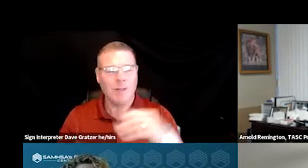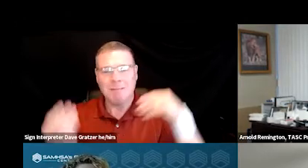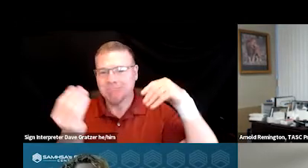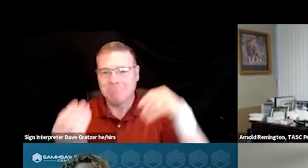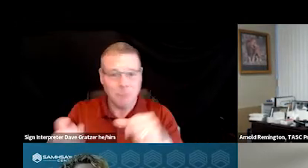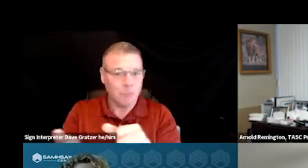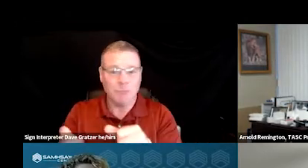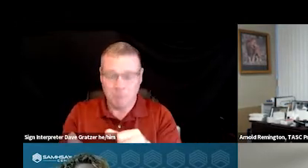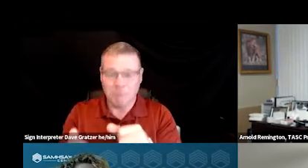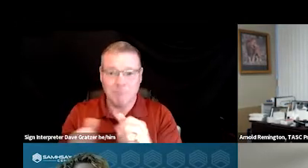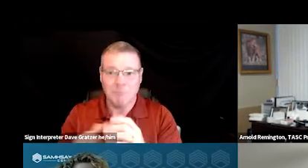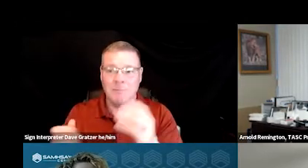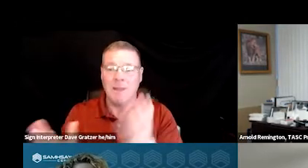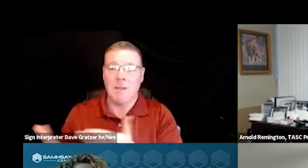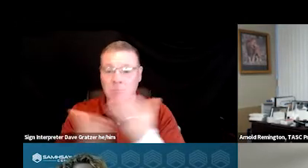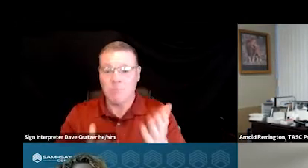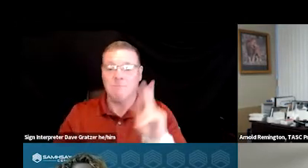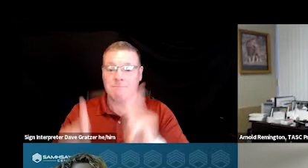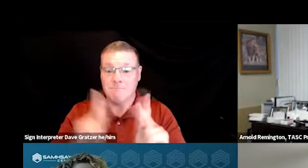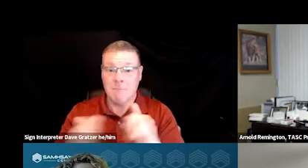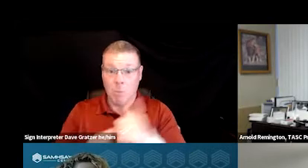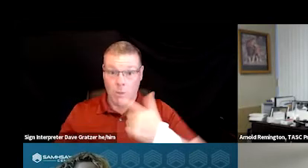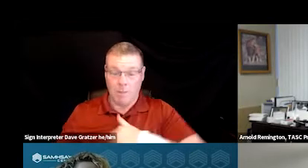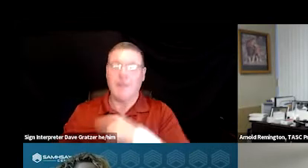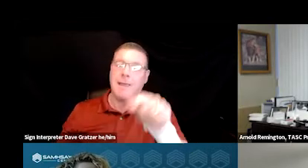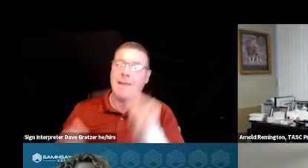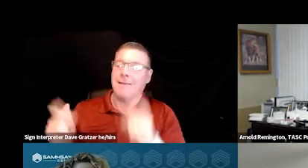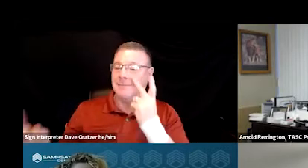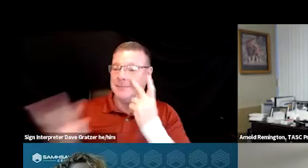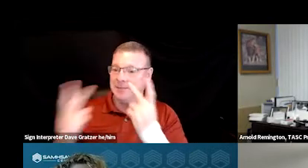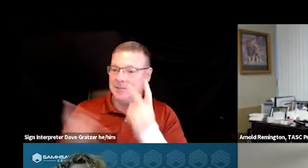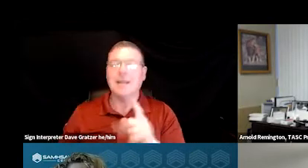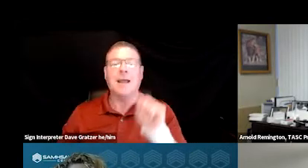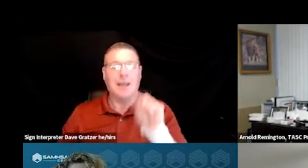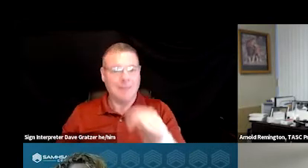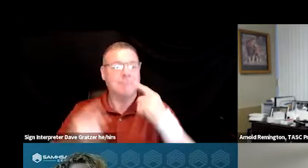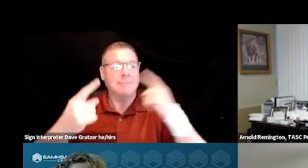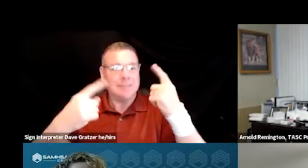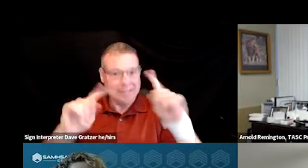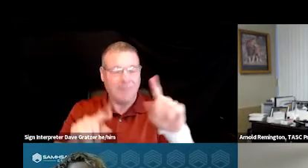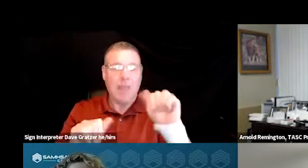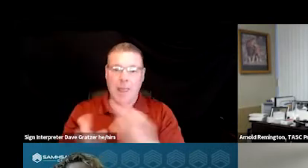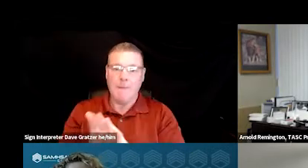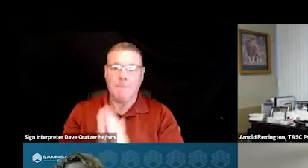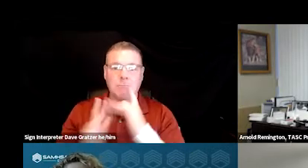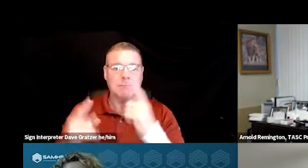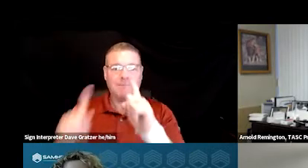Having brought our folks with us, they were able to see that, that this was successful and could really work and how it